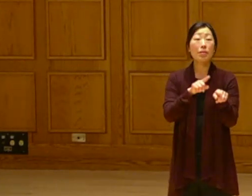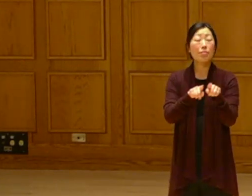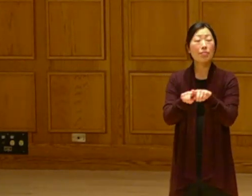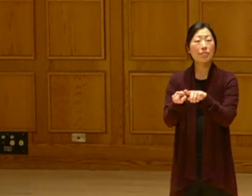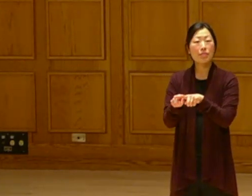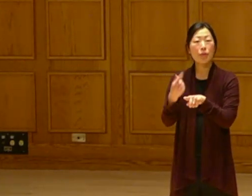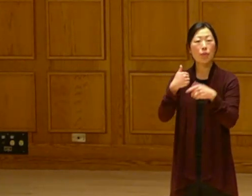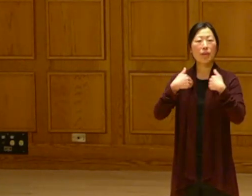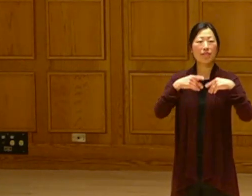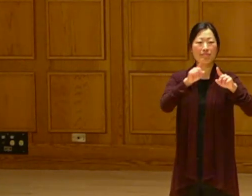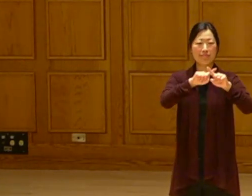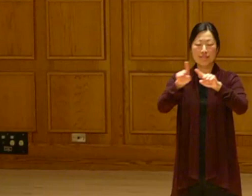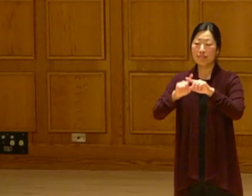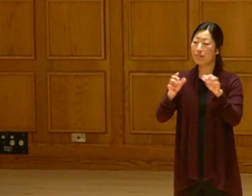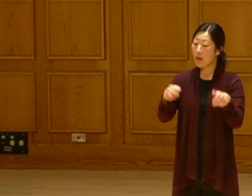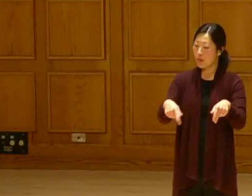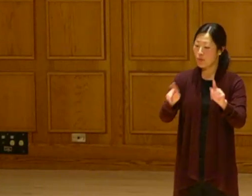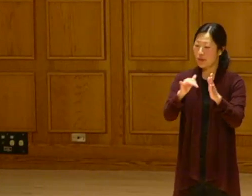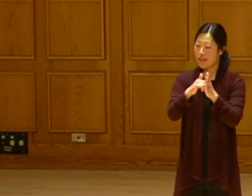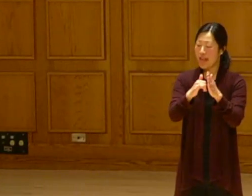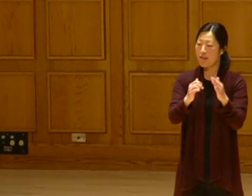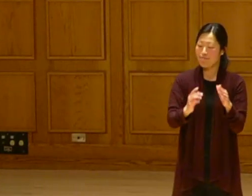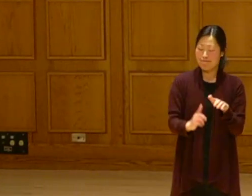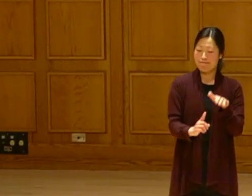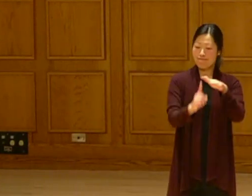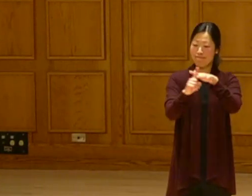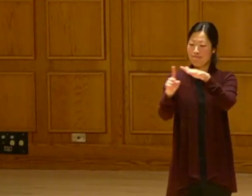We also have different opportunities that present themselves for us to continue to grow together.